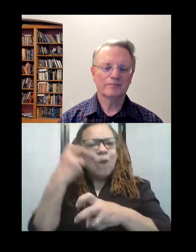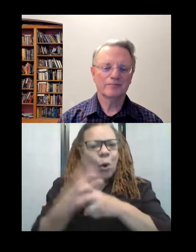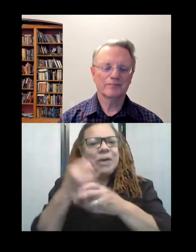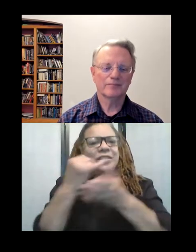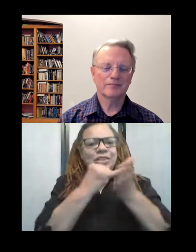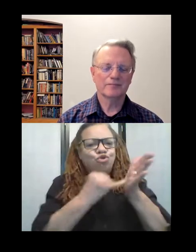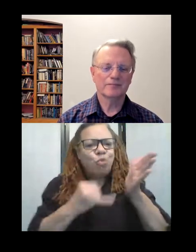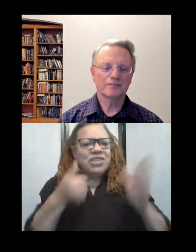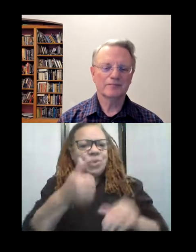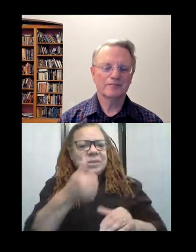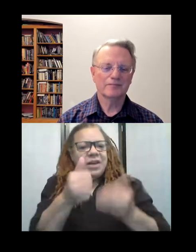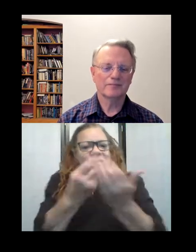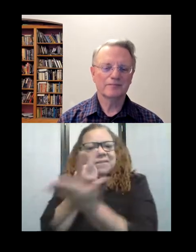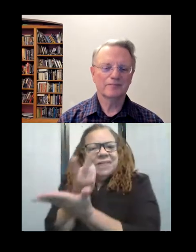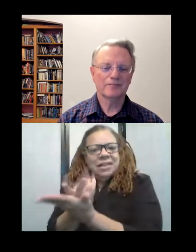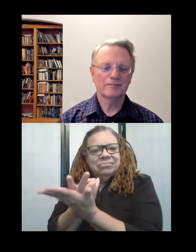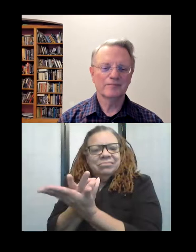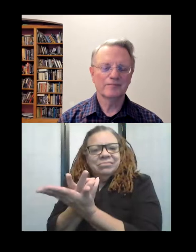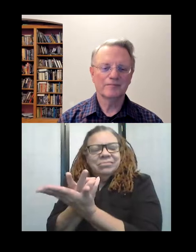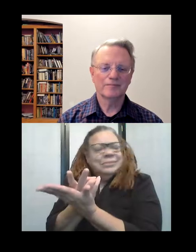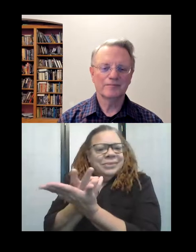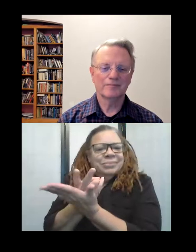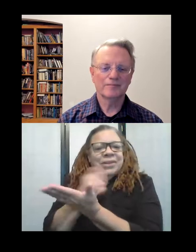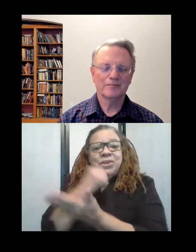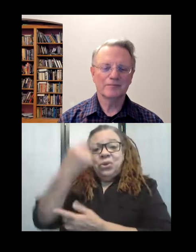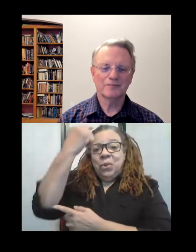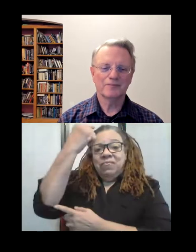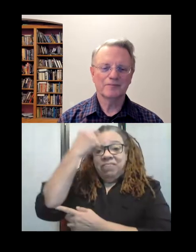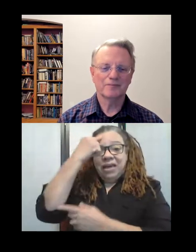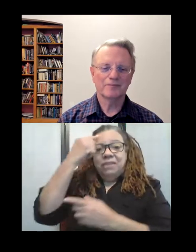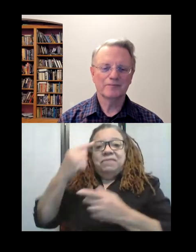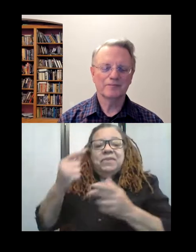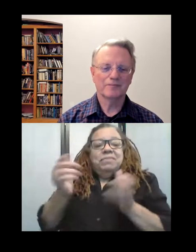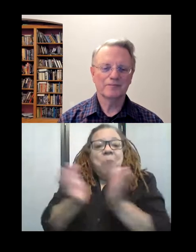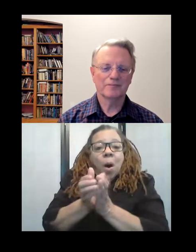Aand second of all, you don't always think of the depth of the of thickness of